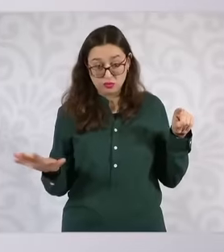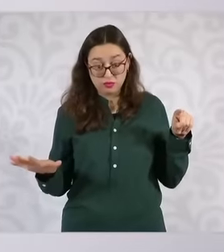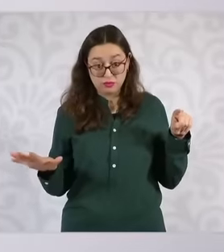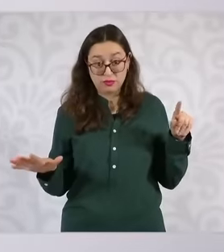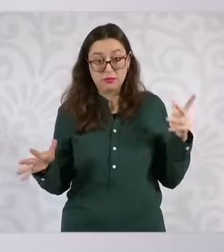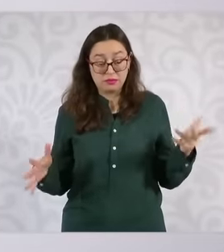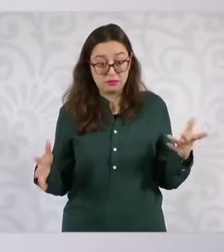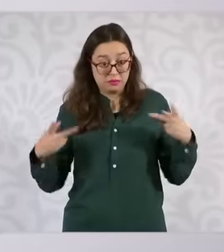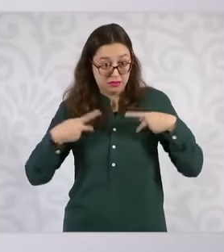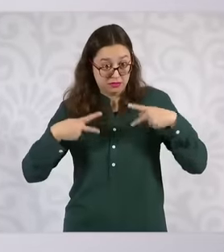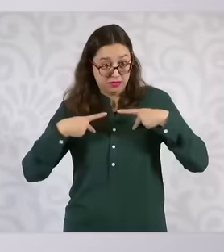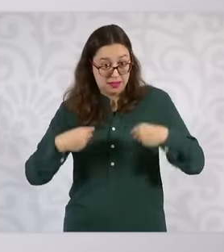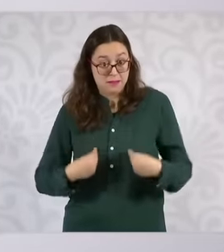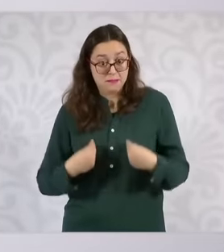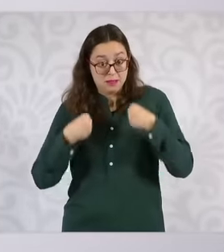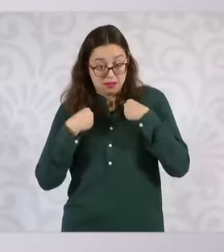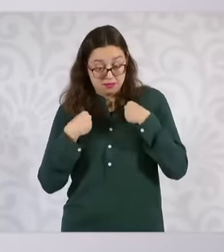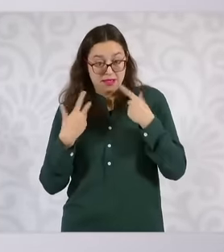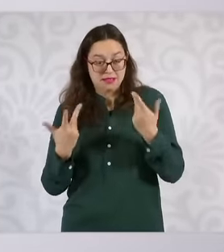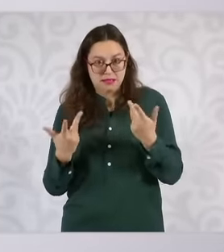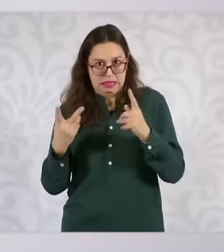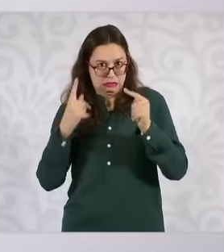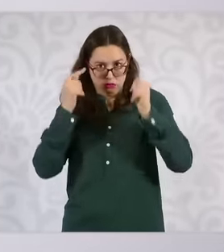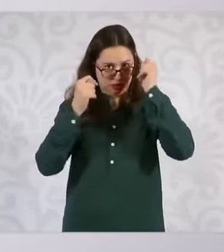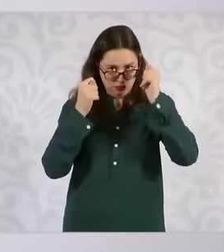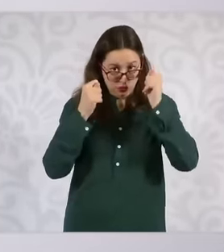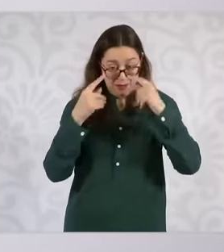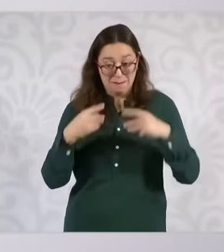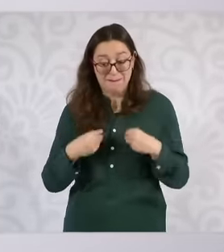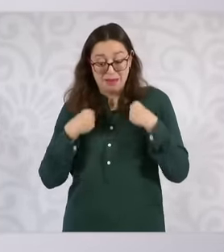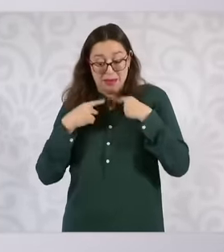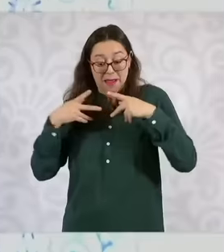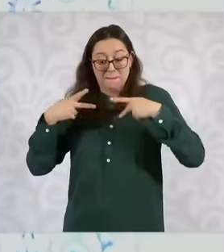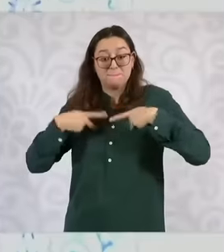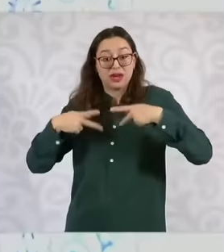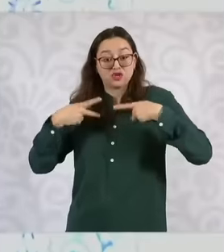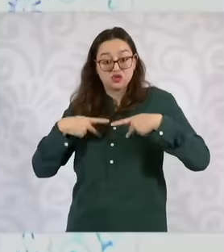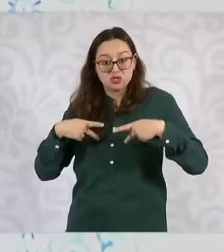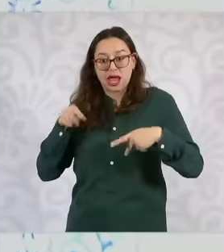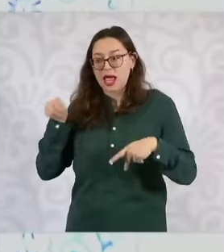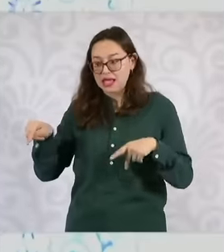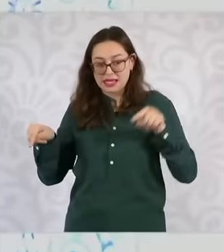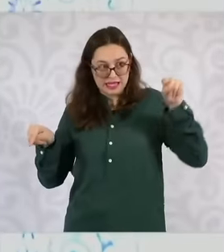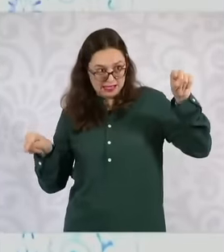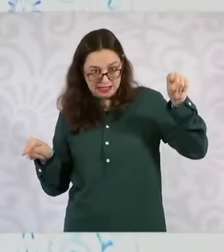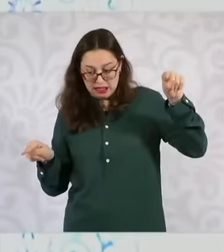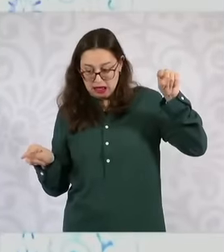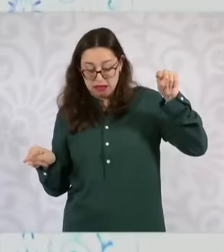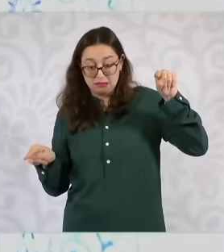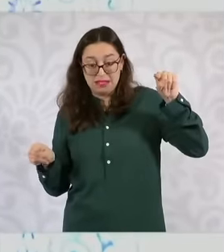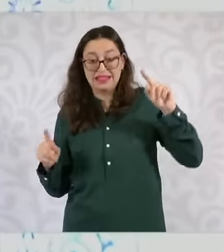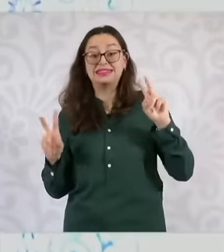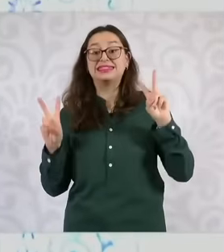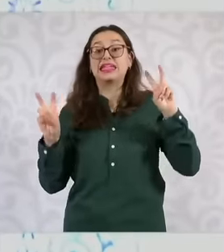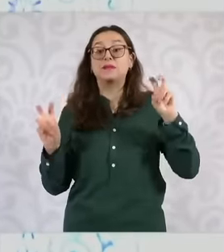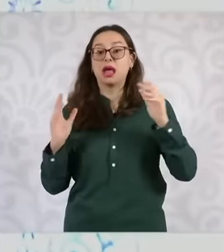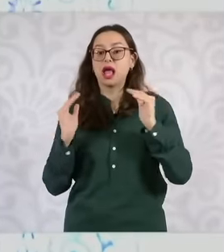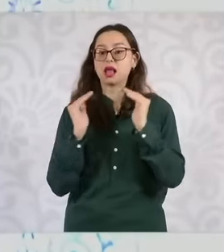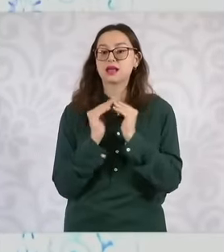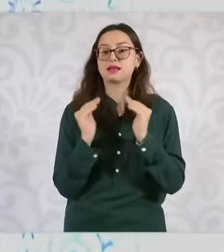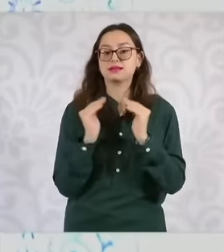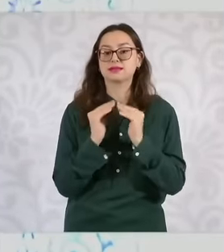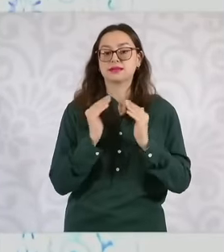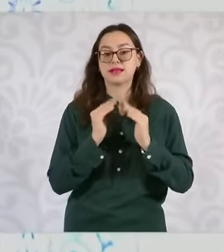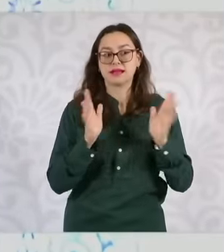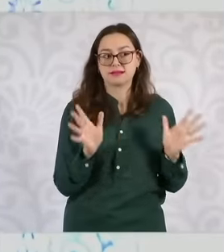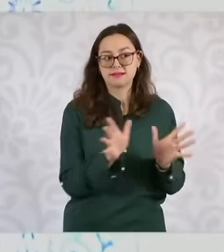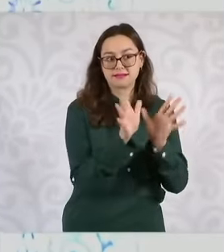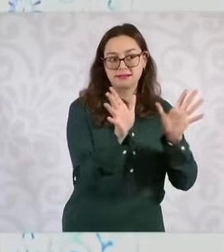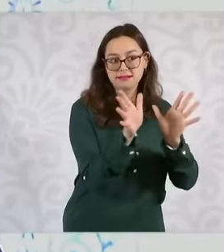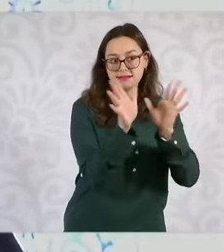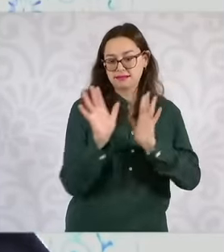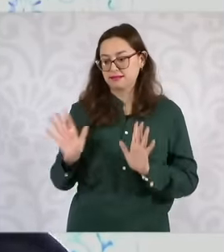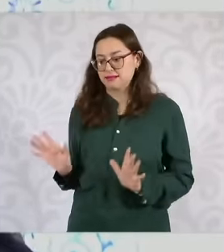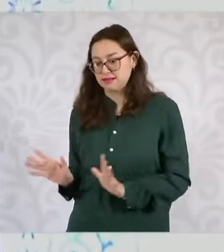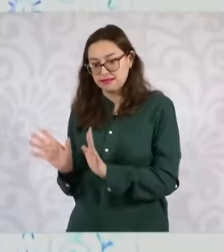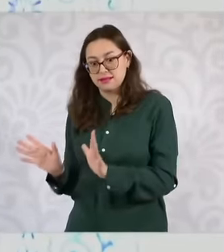The workers are going to promote the housing program a lot because many times